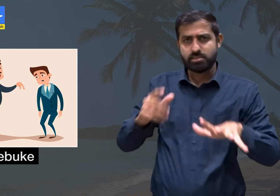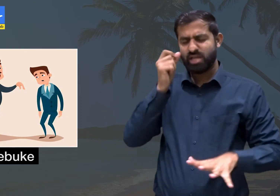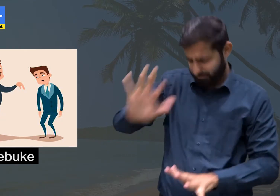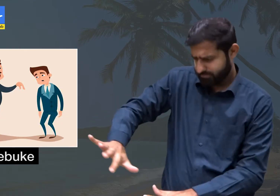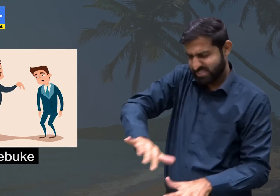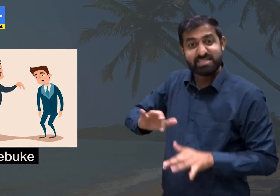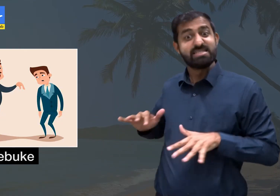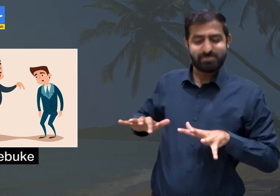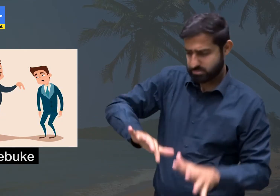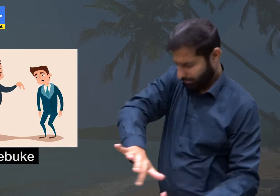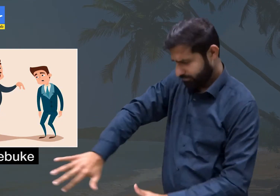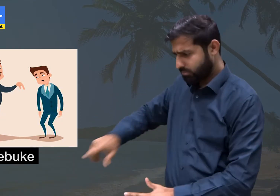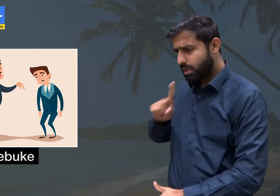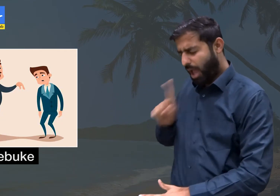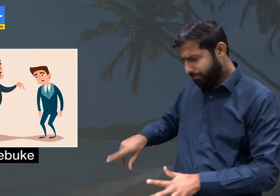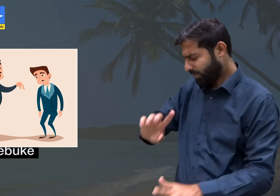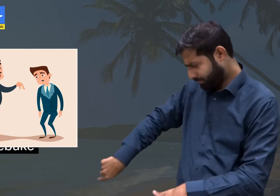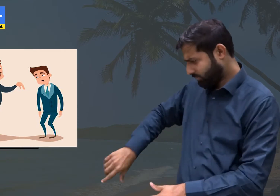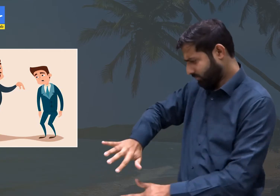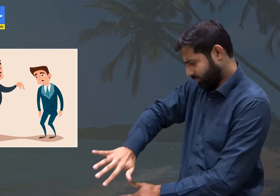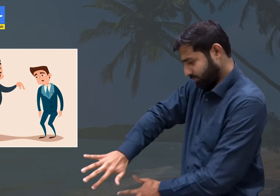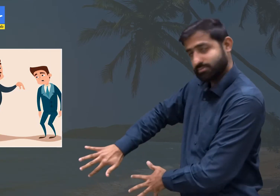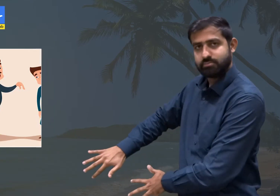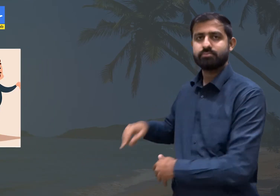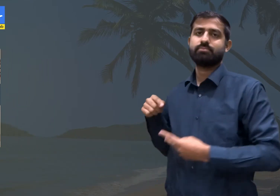who would swarm towards the baker's basket.